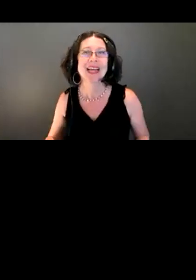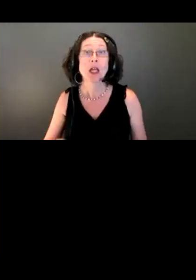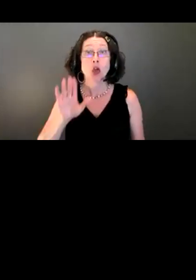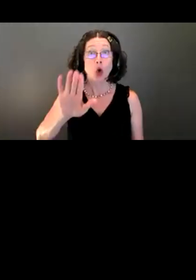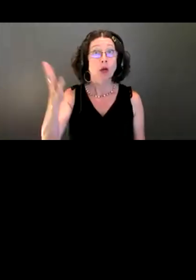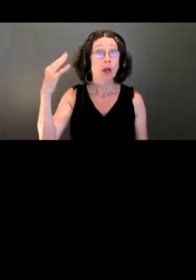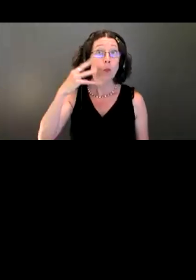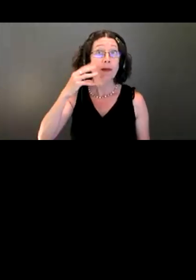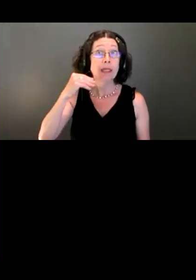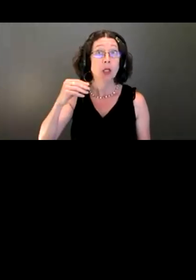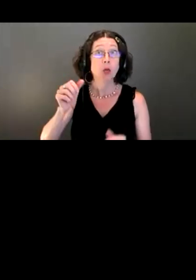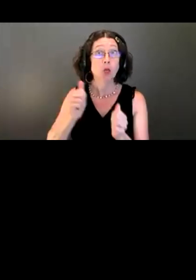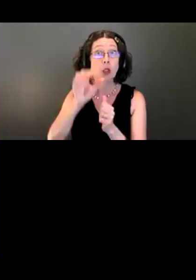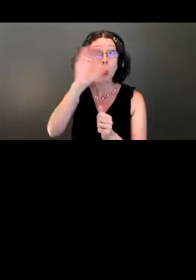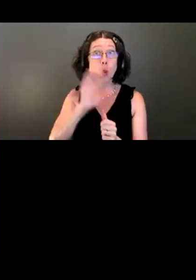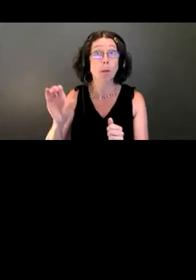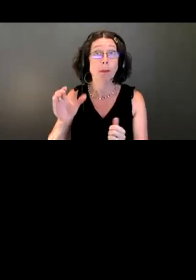may already be turned on or off.